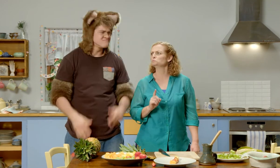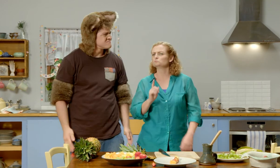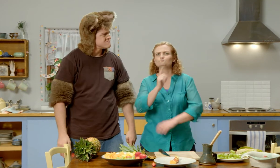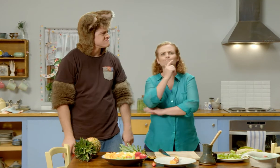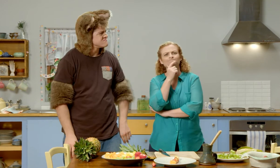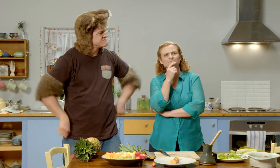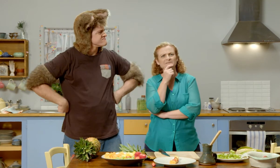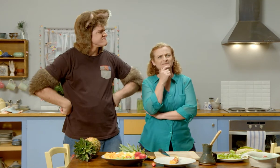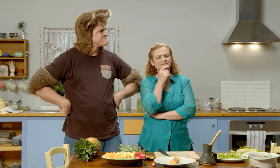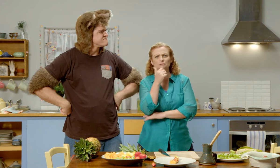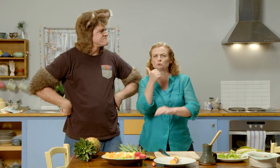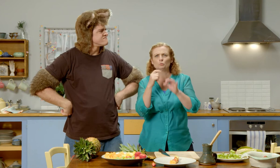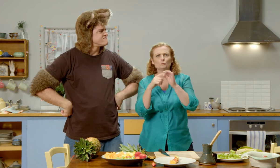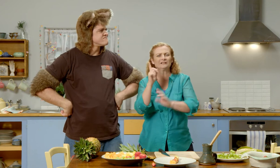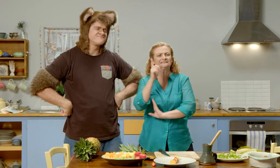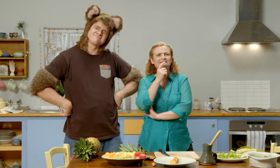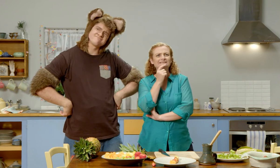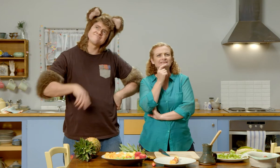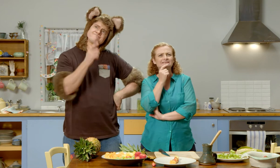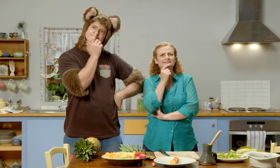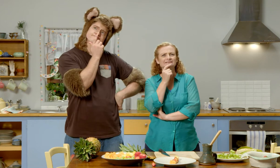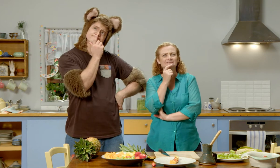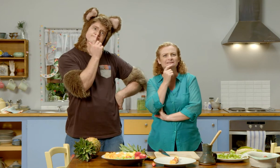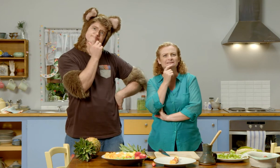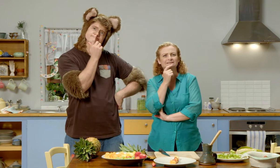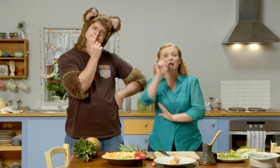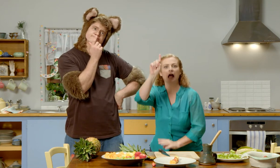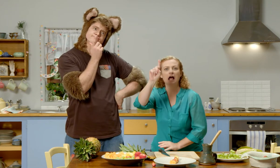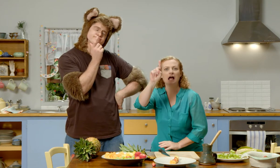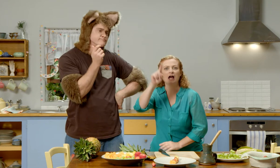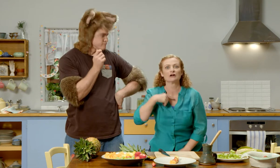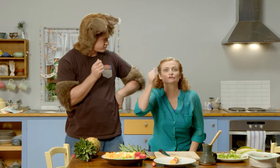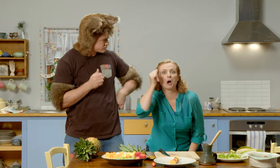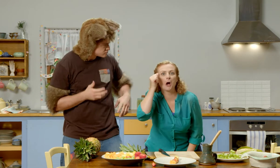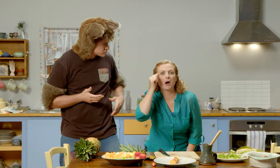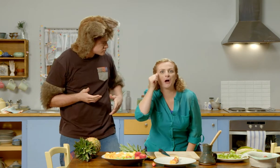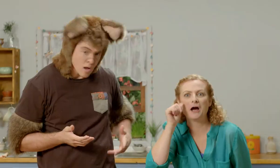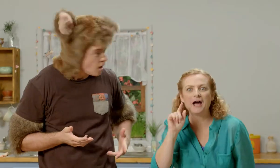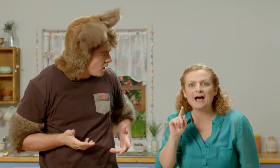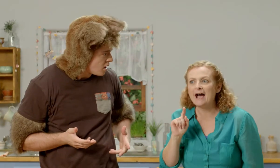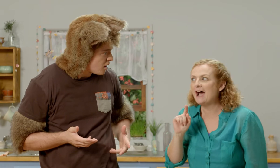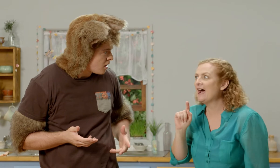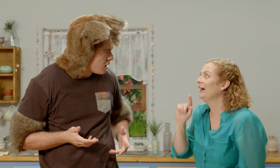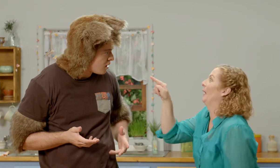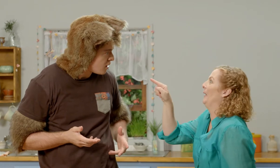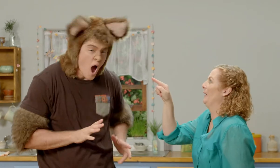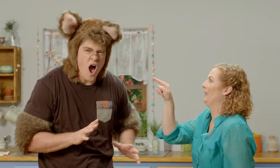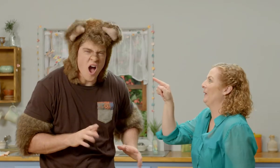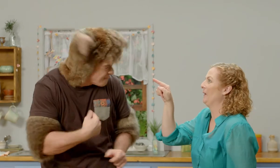Hmm. Good question, Possum. Oh, I know. You!